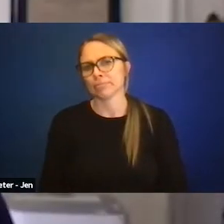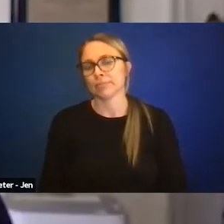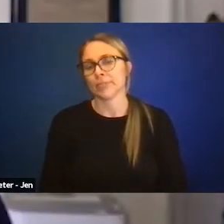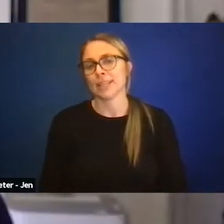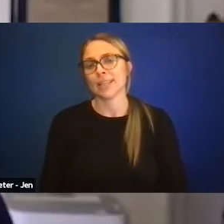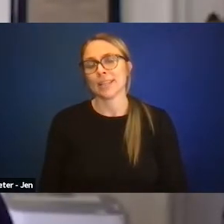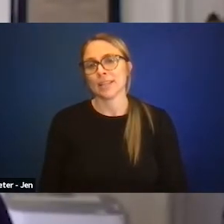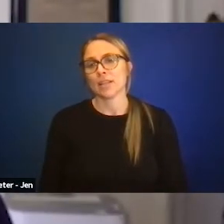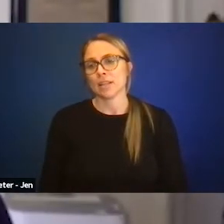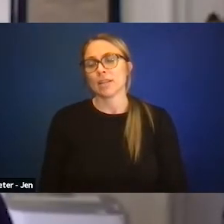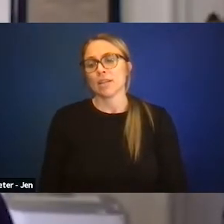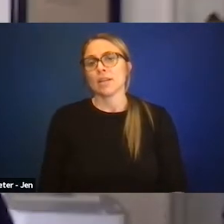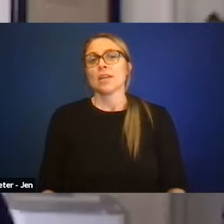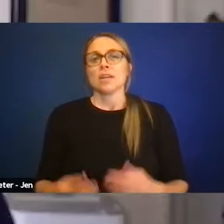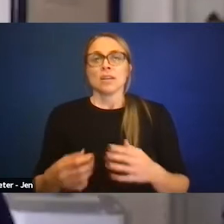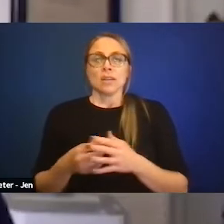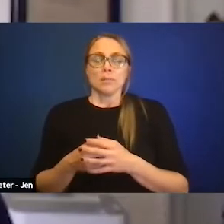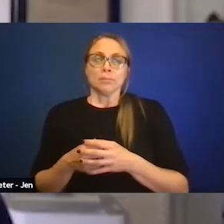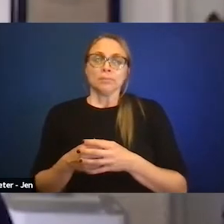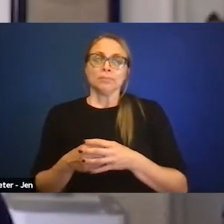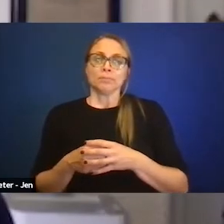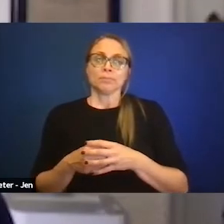where people are really buying into it